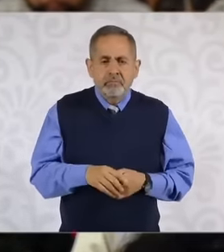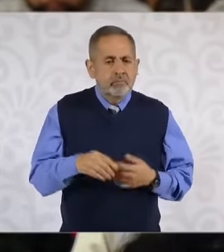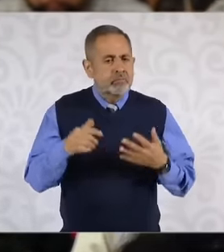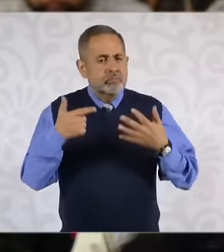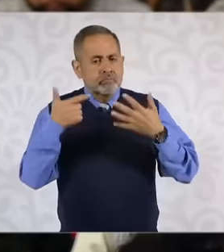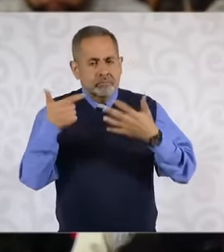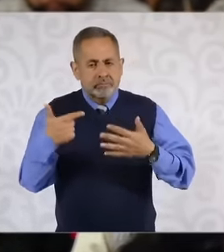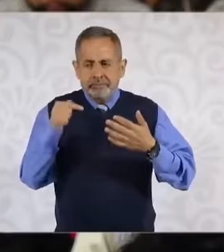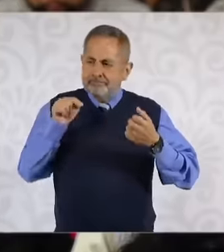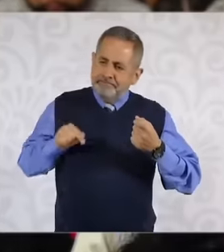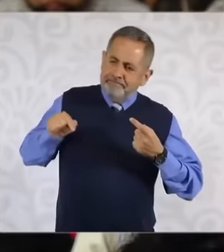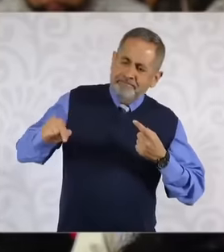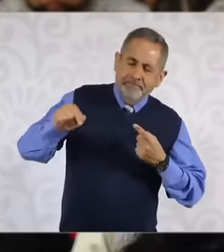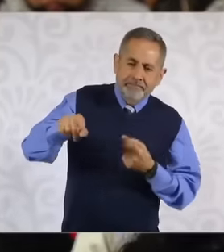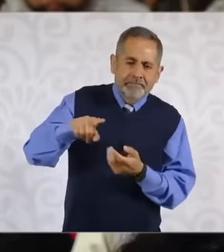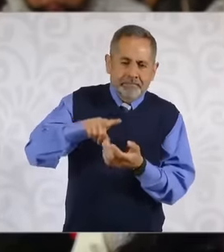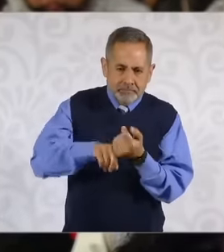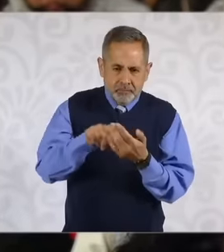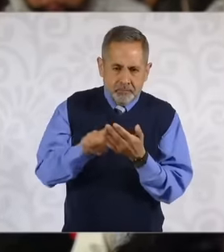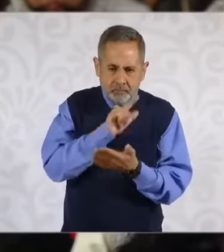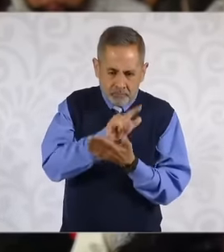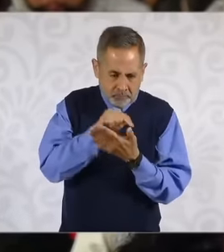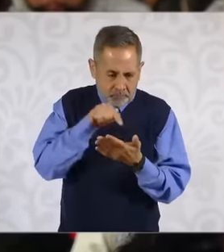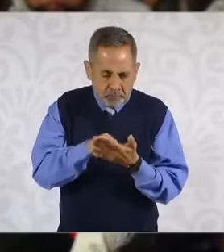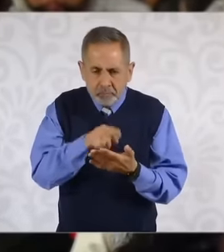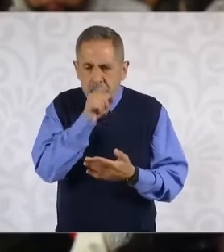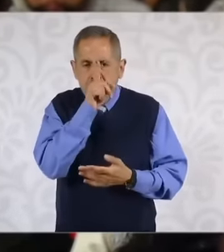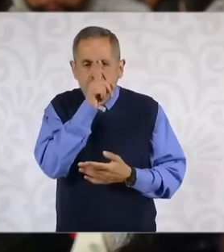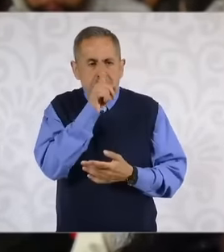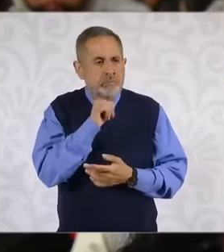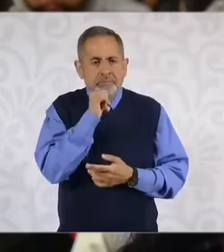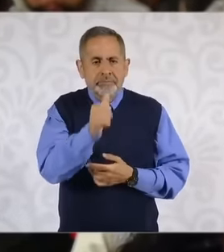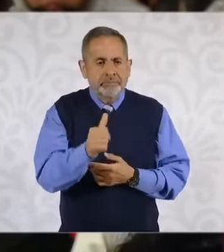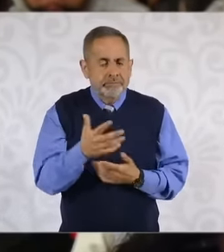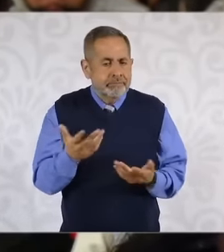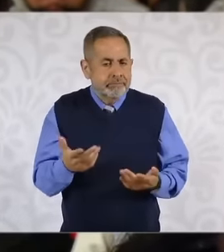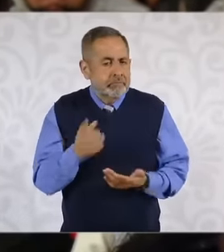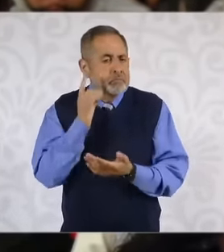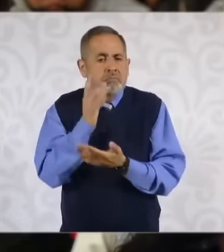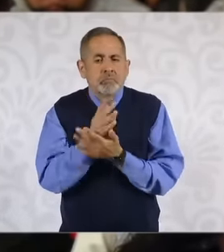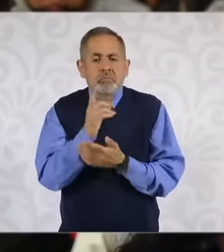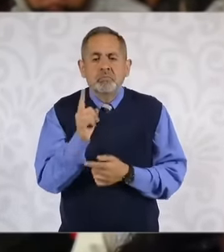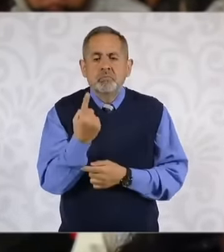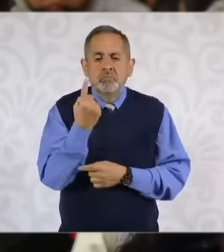that exist within the law are not applied, the only thing that they apply is the separation of the